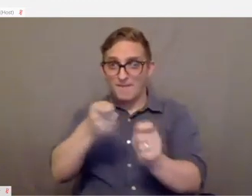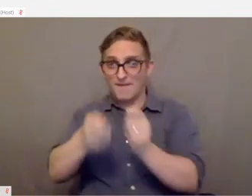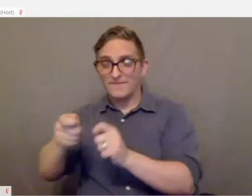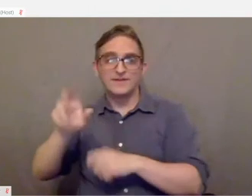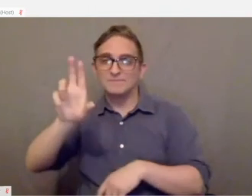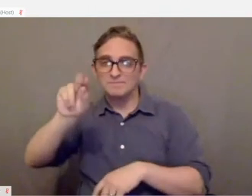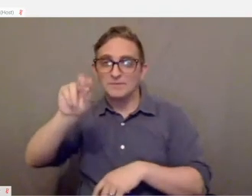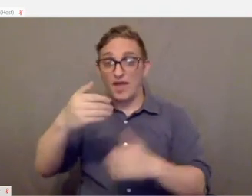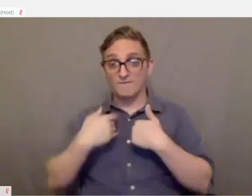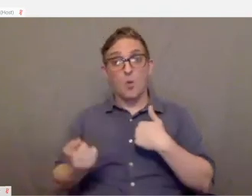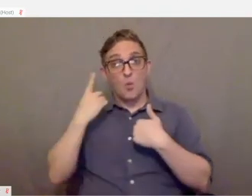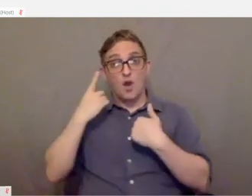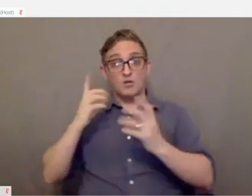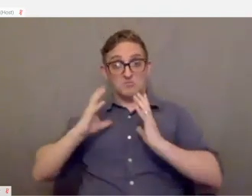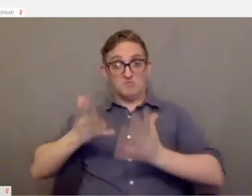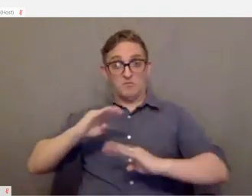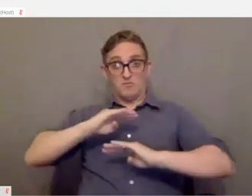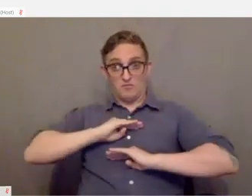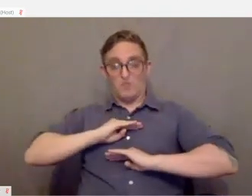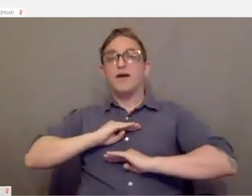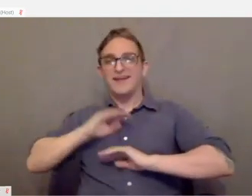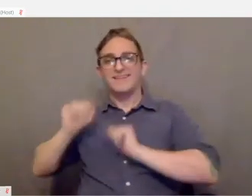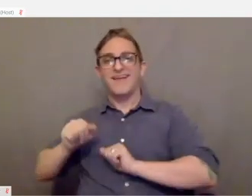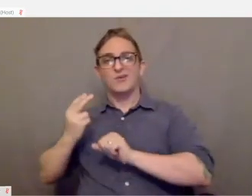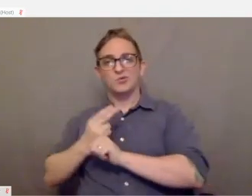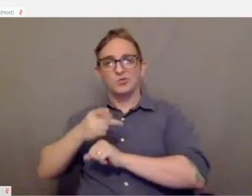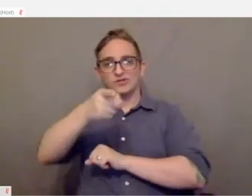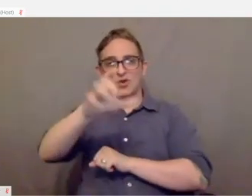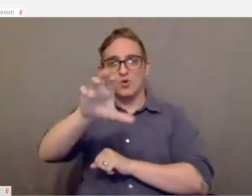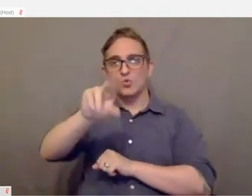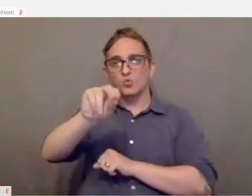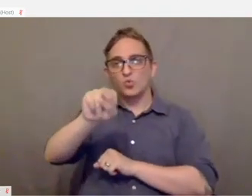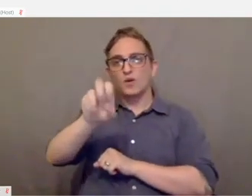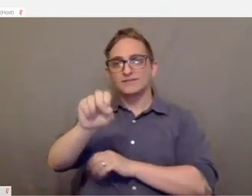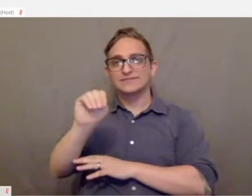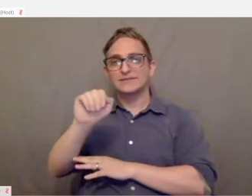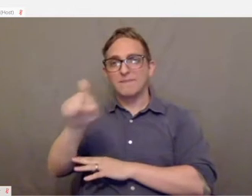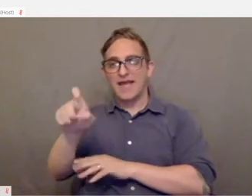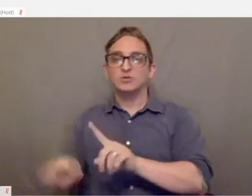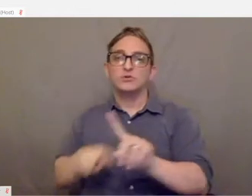you can use the CronusMax plus to do that. There's also the ability to program macros and scripts.